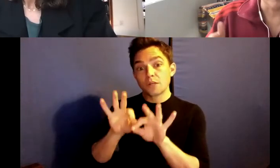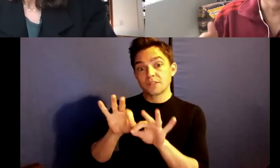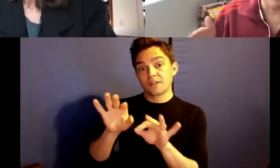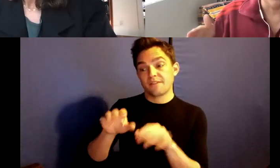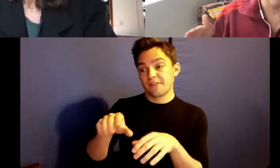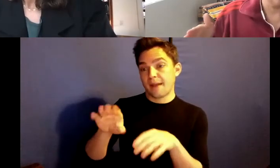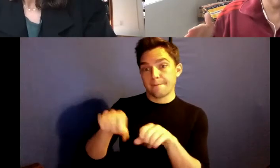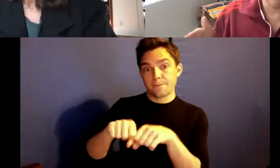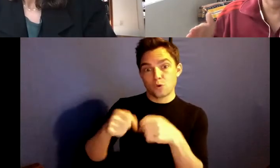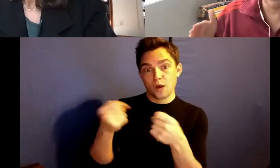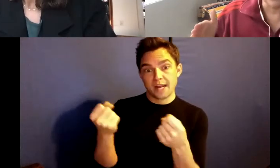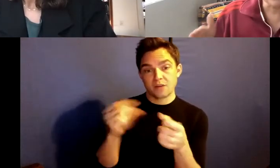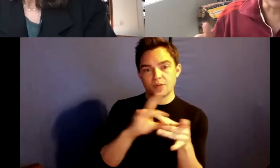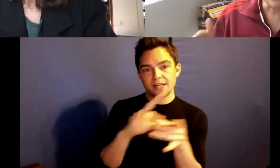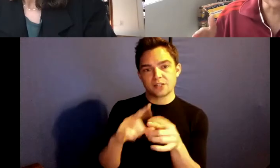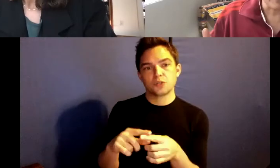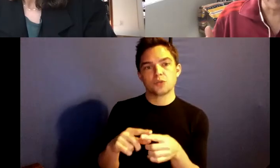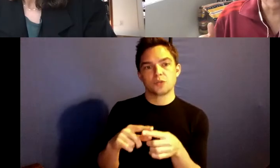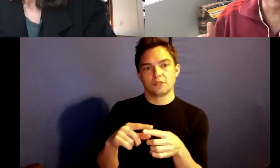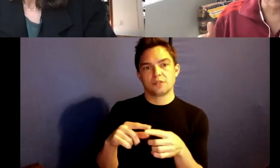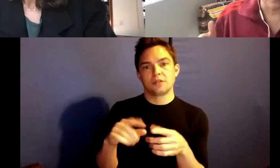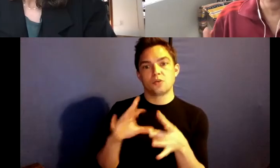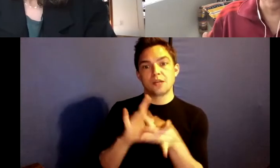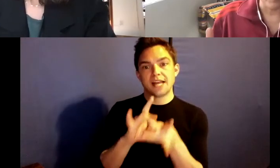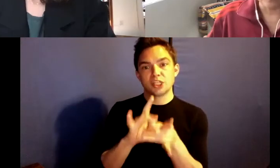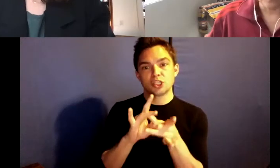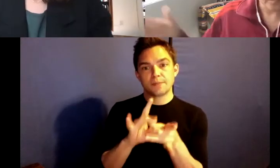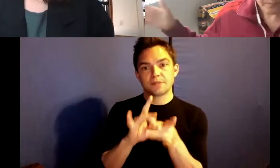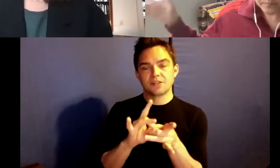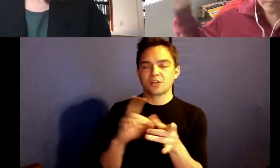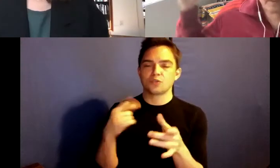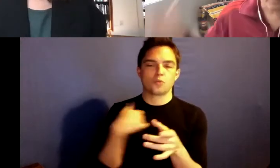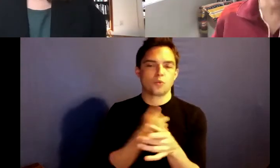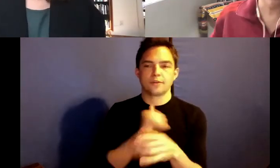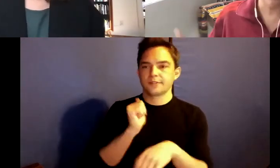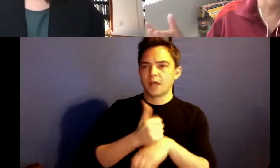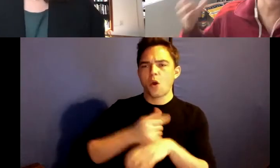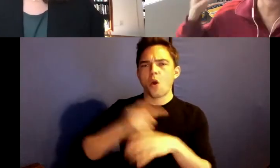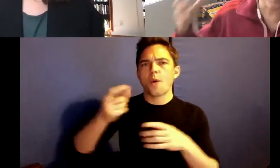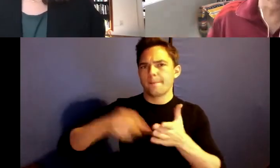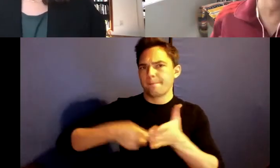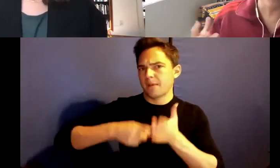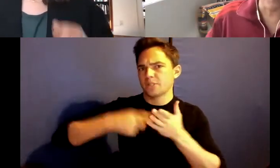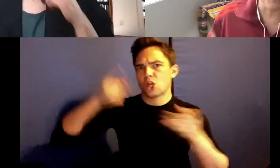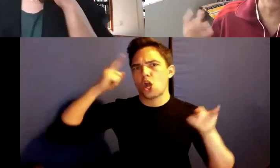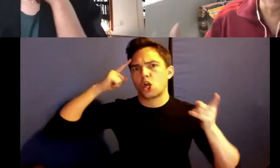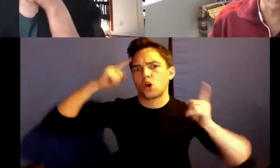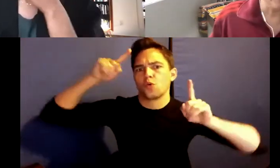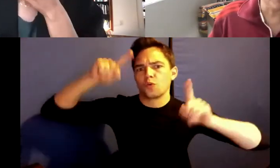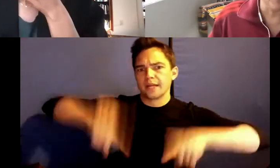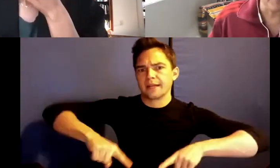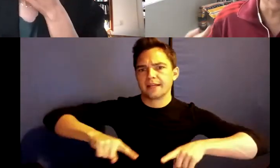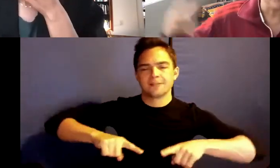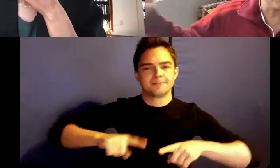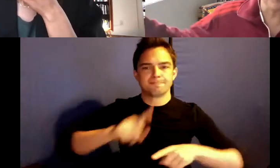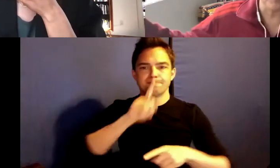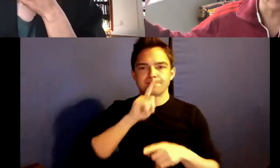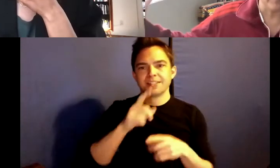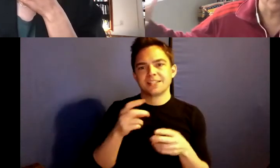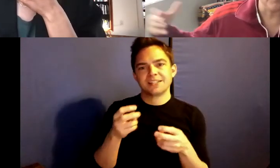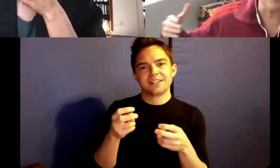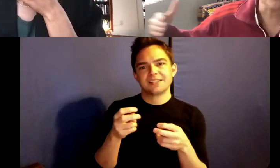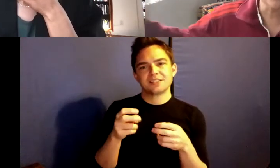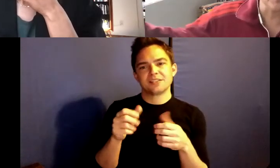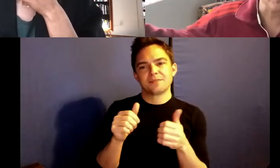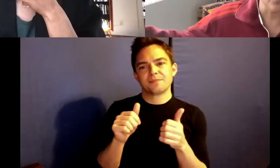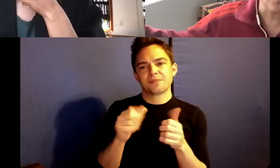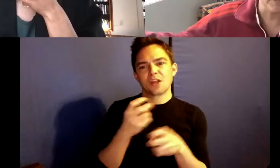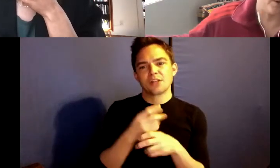We are so set on agreement that it's hard to have a conversation without excluding who